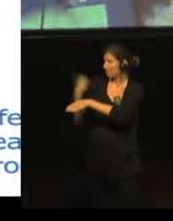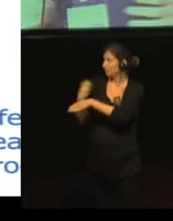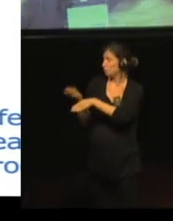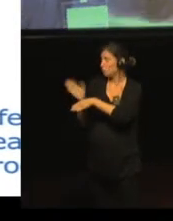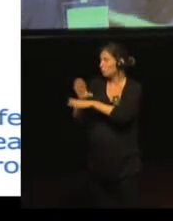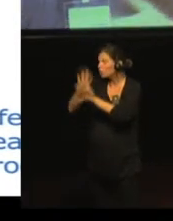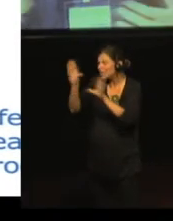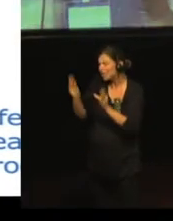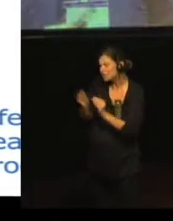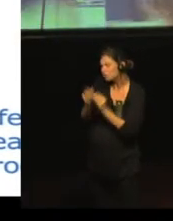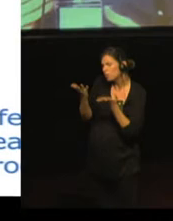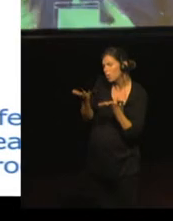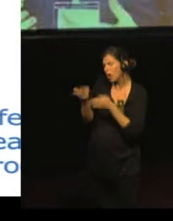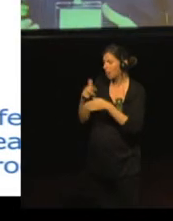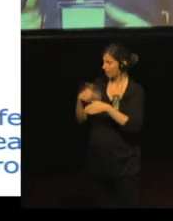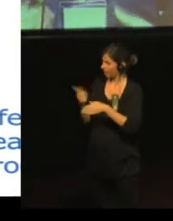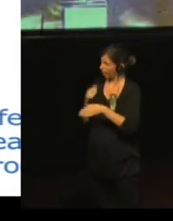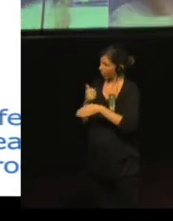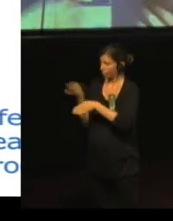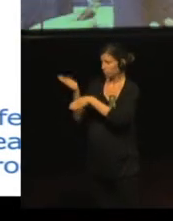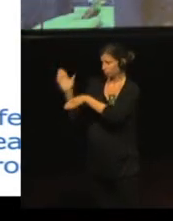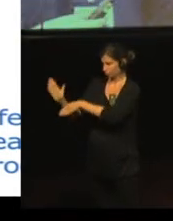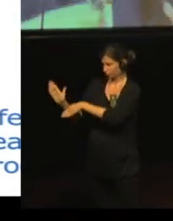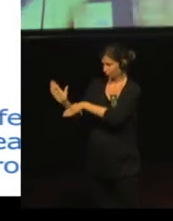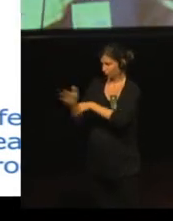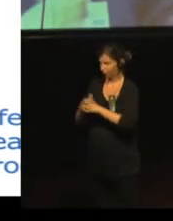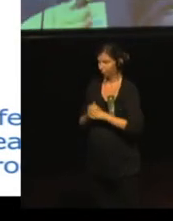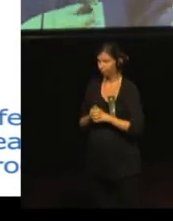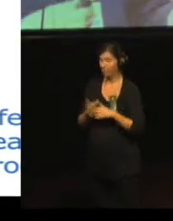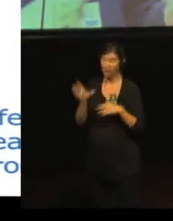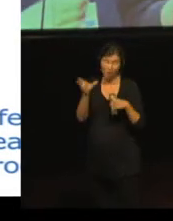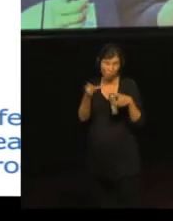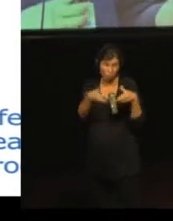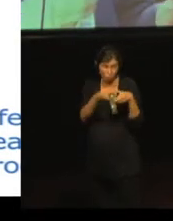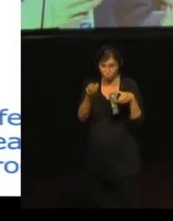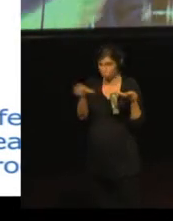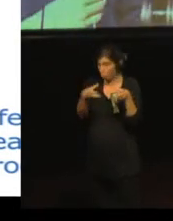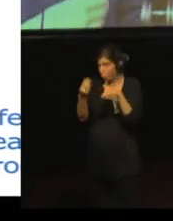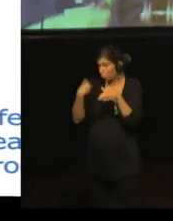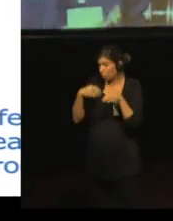we come from different cultures and different countries, we face different difficulties